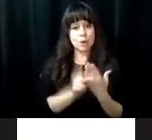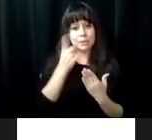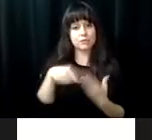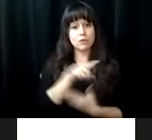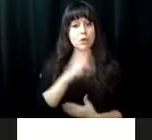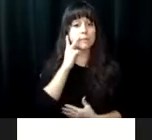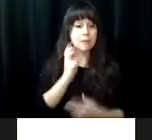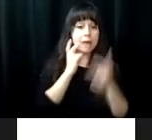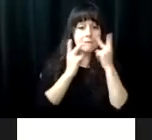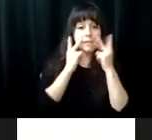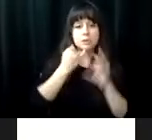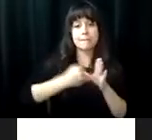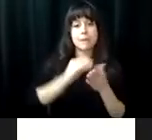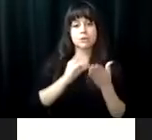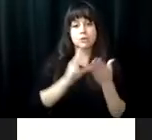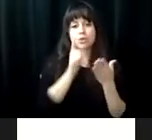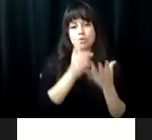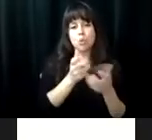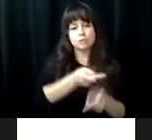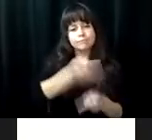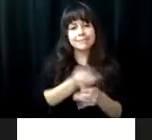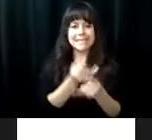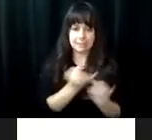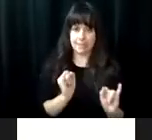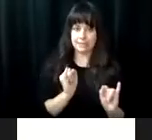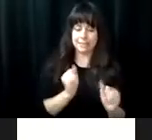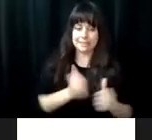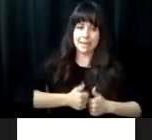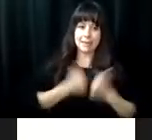ness activities. The LIVE program is for those blind and vision impaired